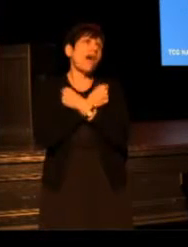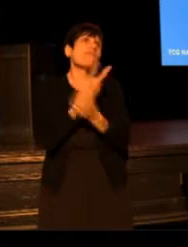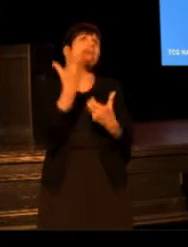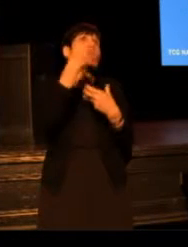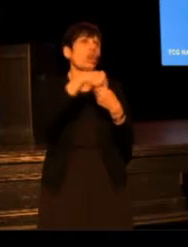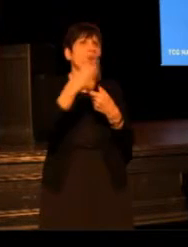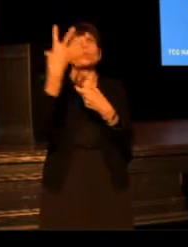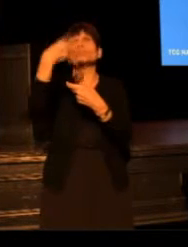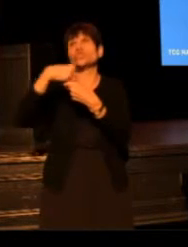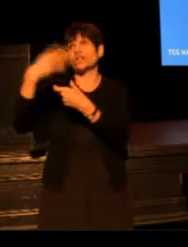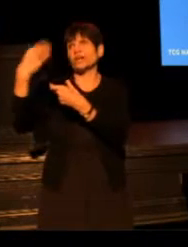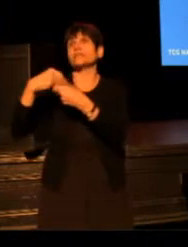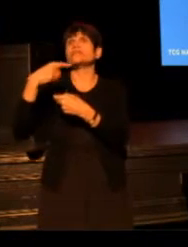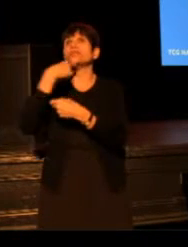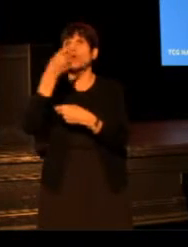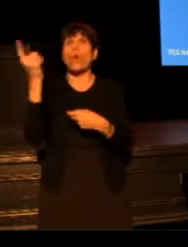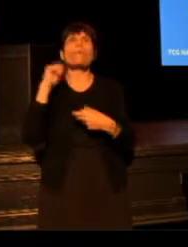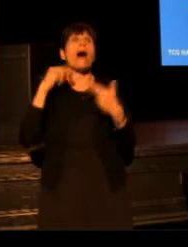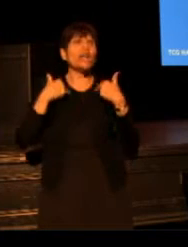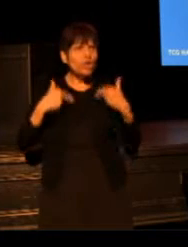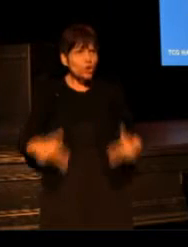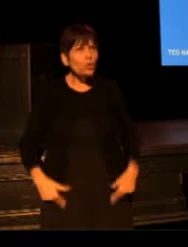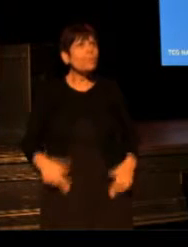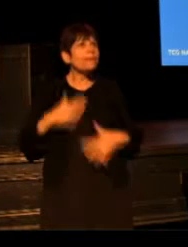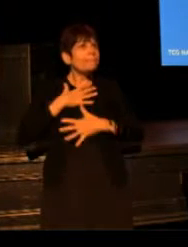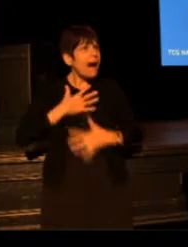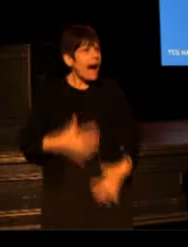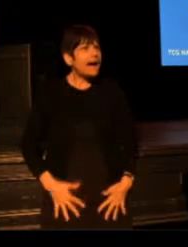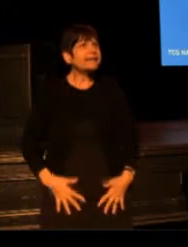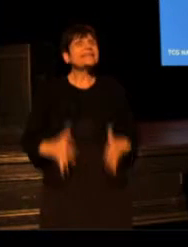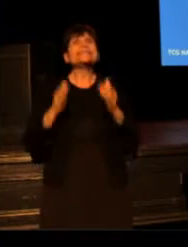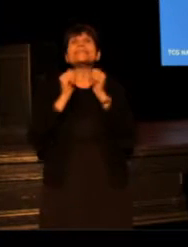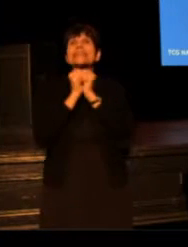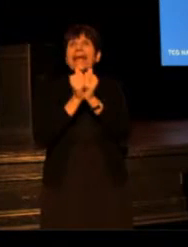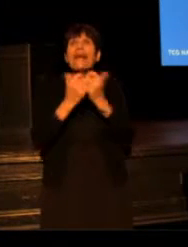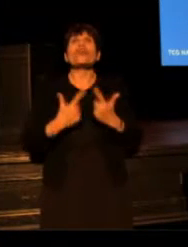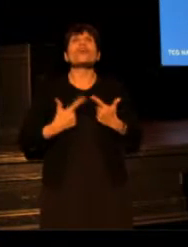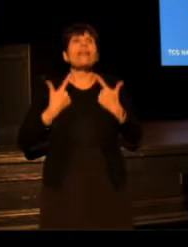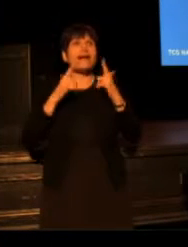told by human bodies, alive, together, in the same place and time.